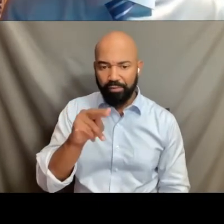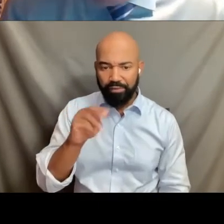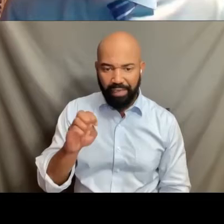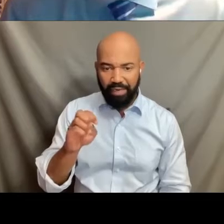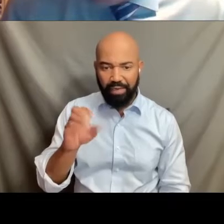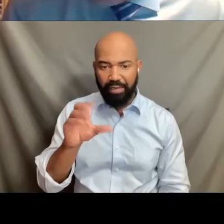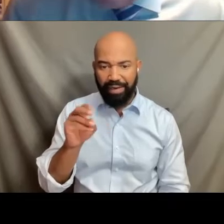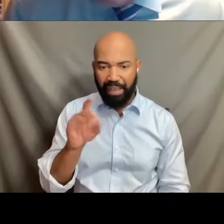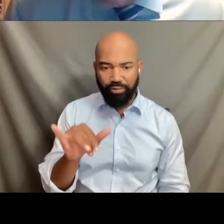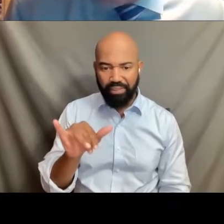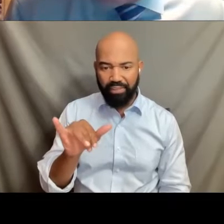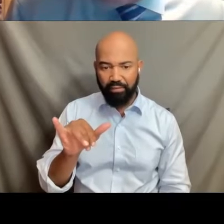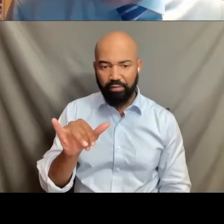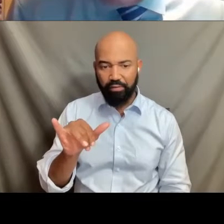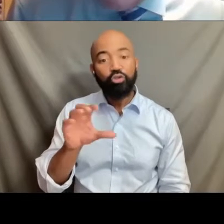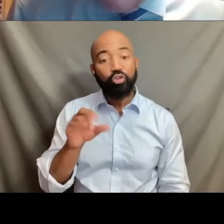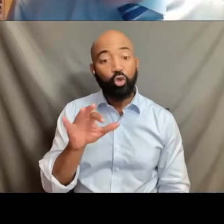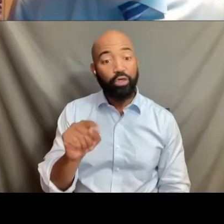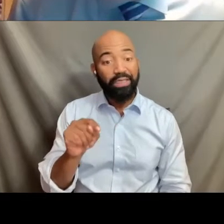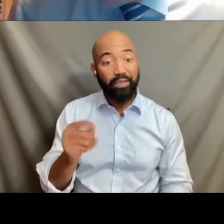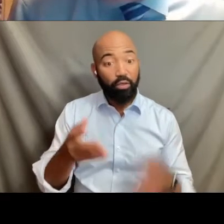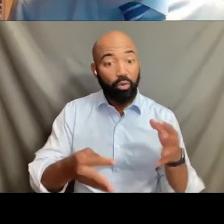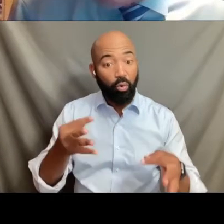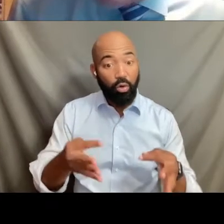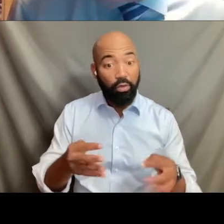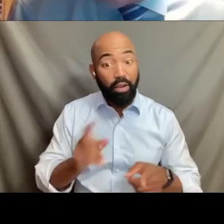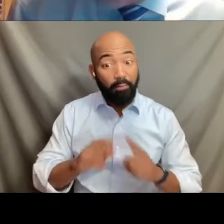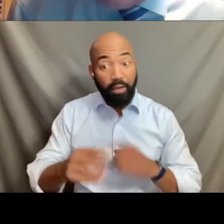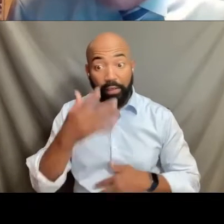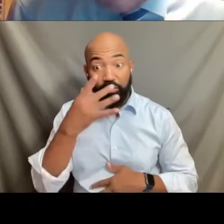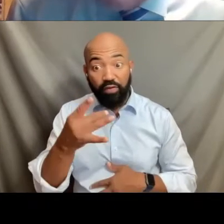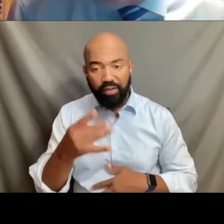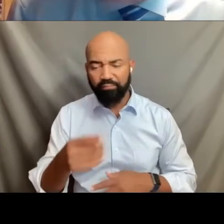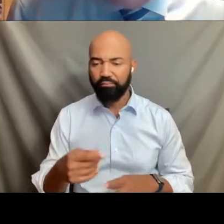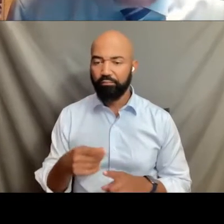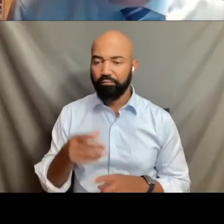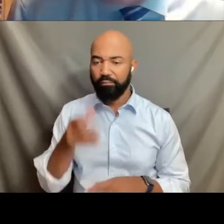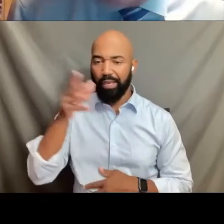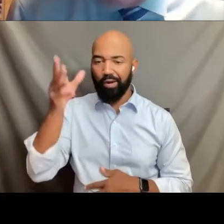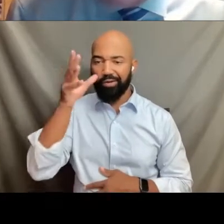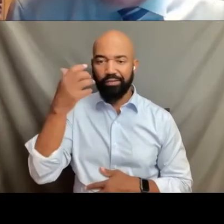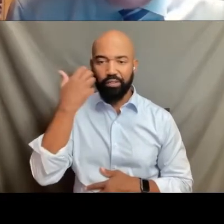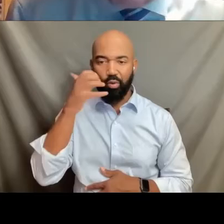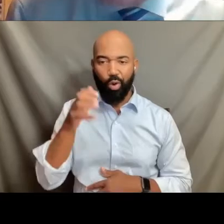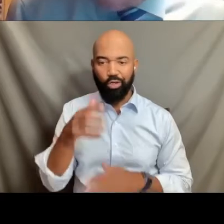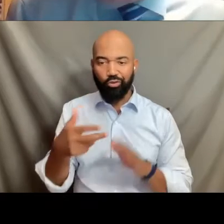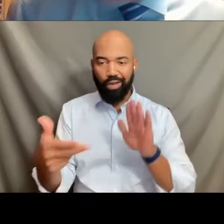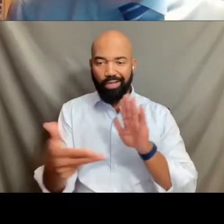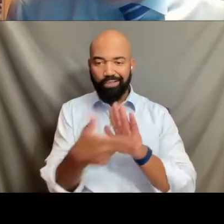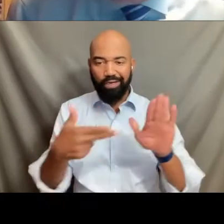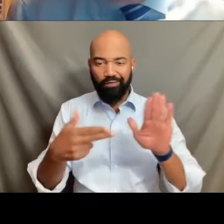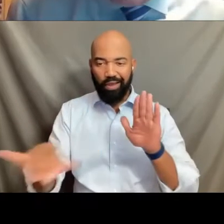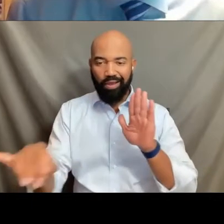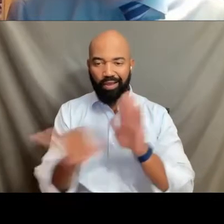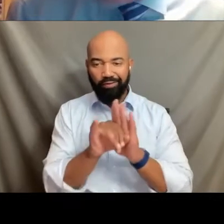and along the way, interestingly, they did not want to be identified. I'll leave that for you to perhaps guess